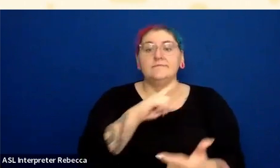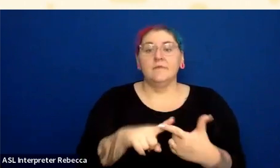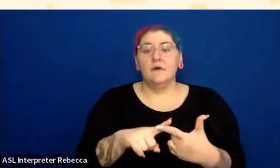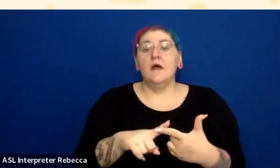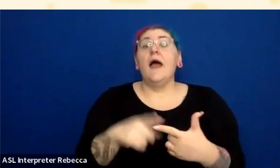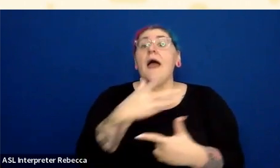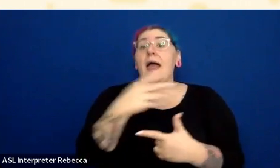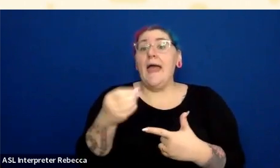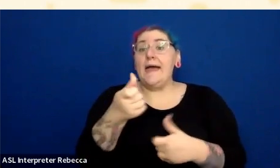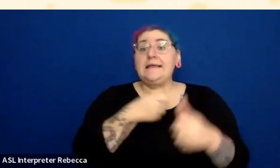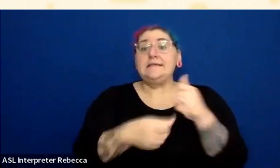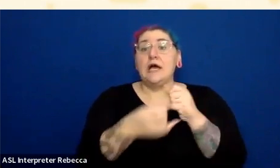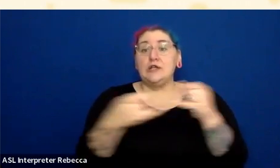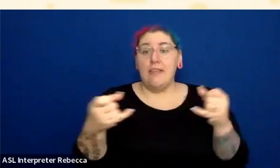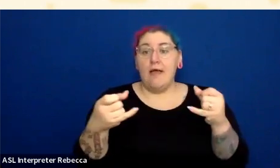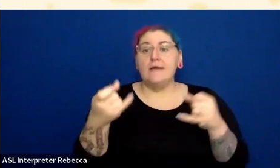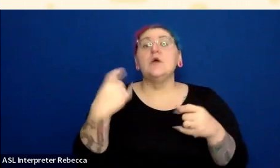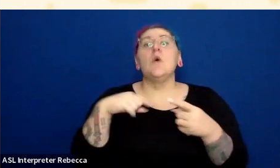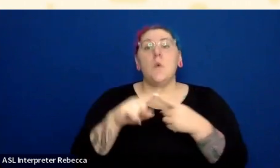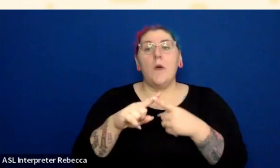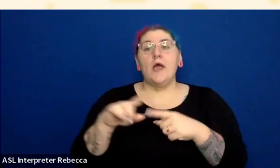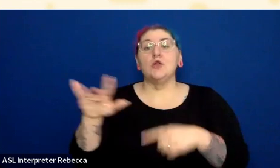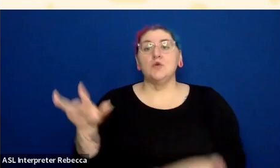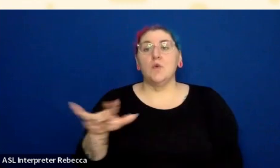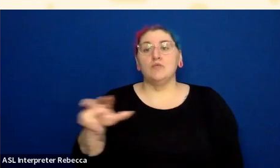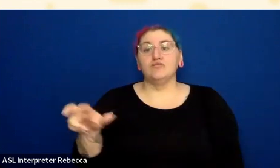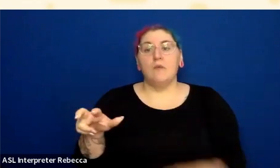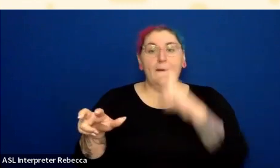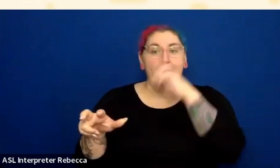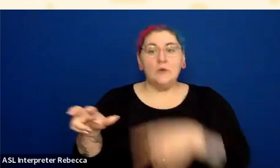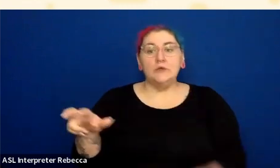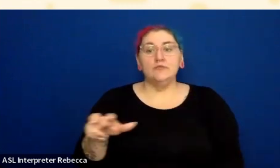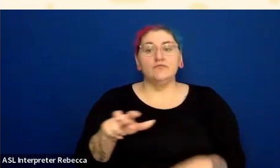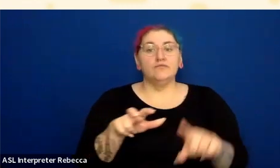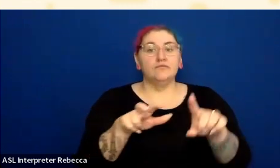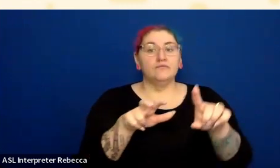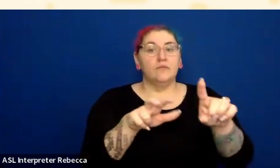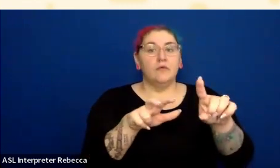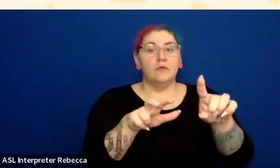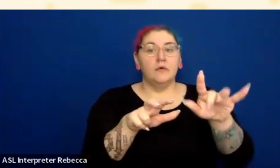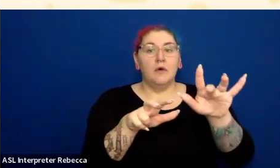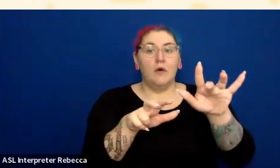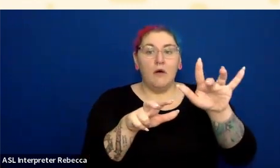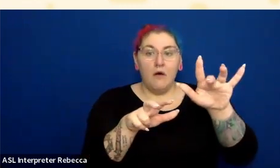Before I do it, I just want to say, let's underline our links. I think that's going to be best practice.